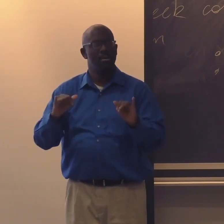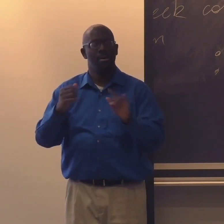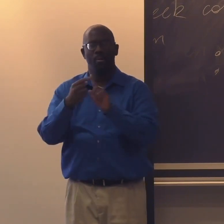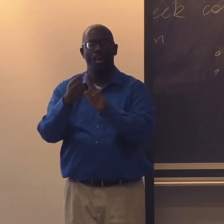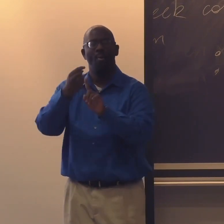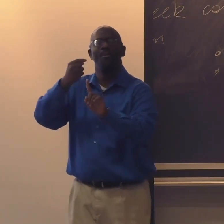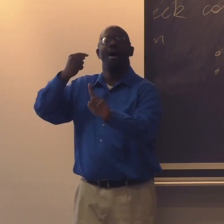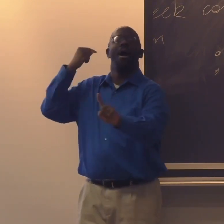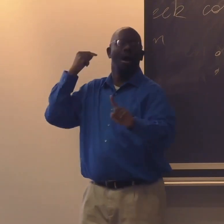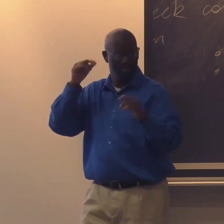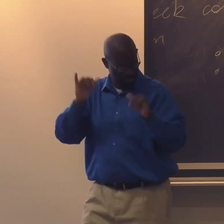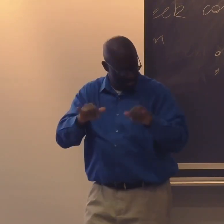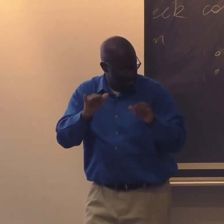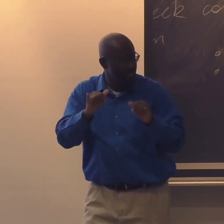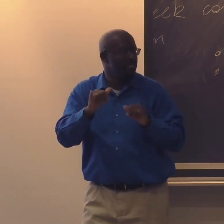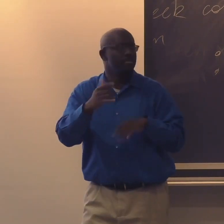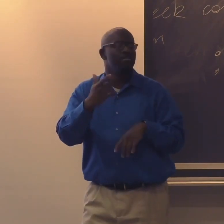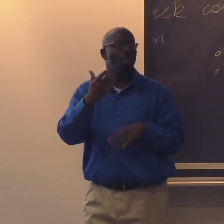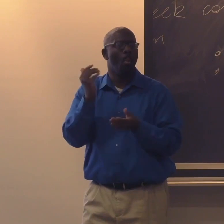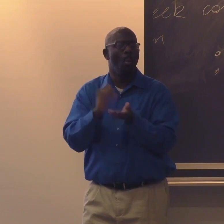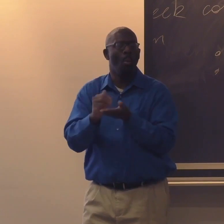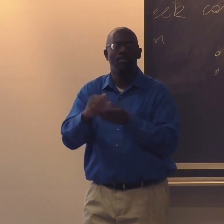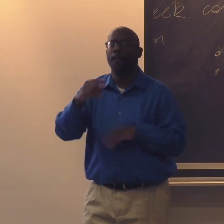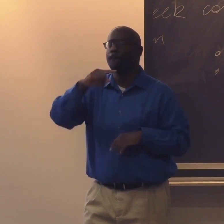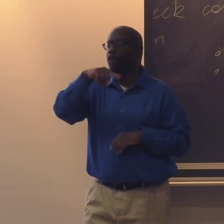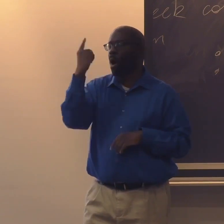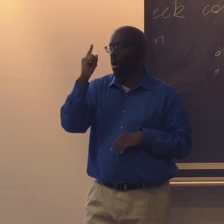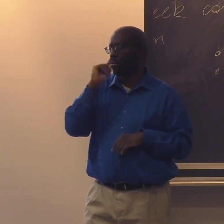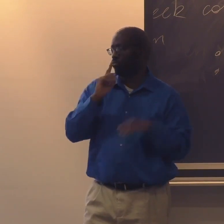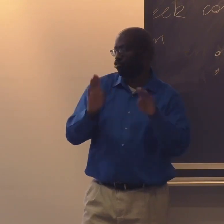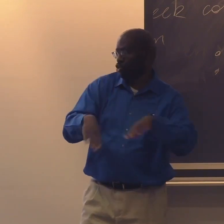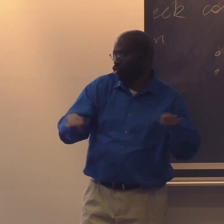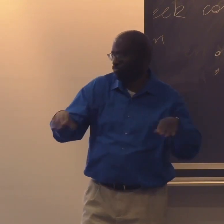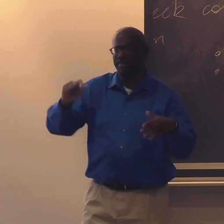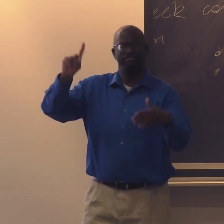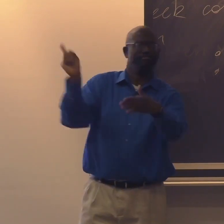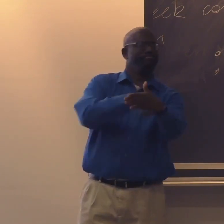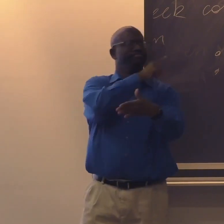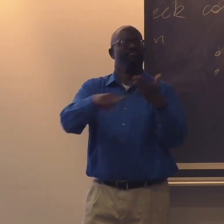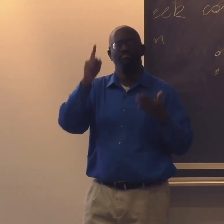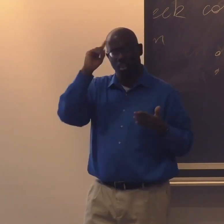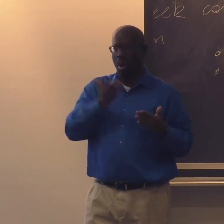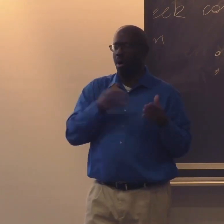So Black ASL is a language and has historical roots.